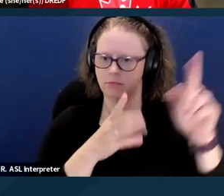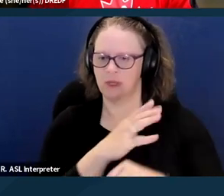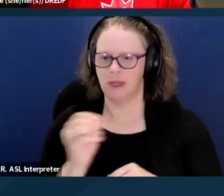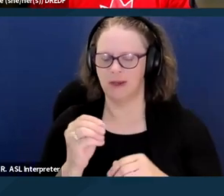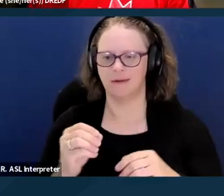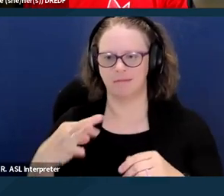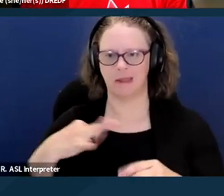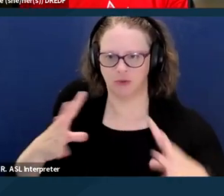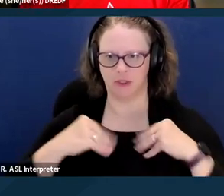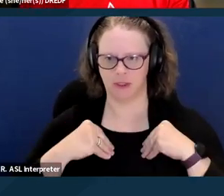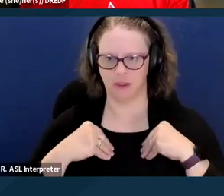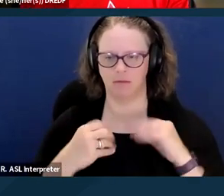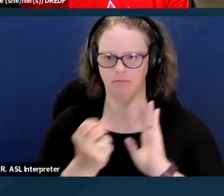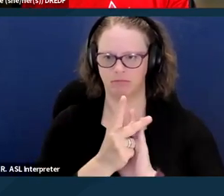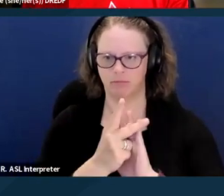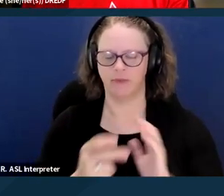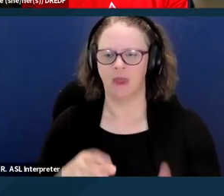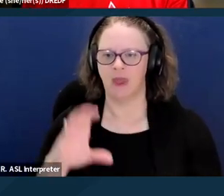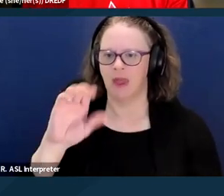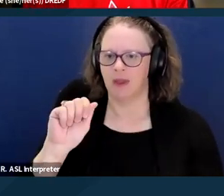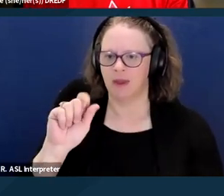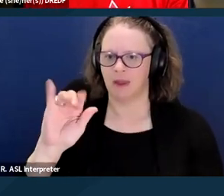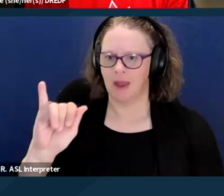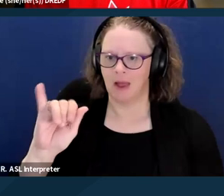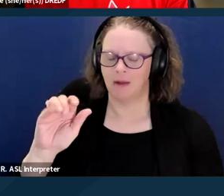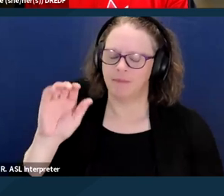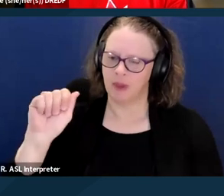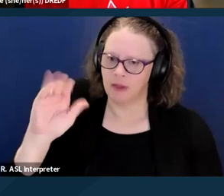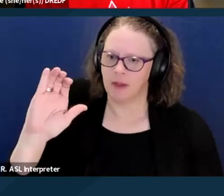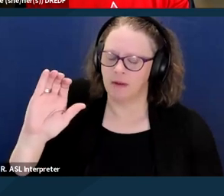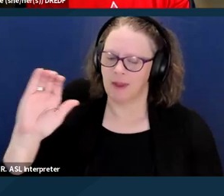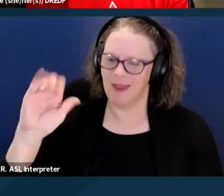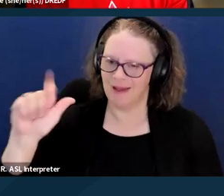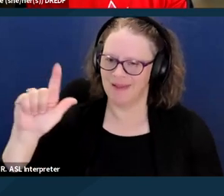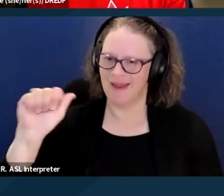So, CalAIM is short for California Advancing and Innovating Medi-Cal.